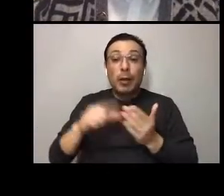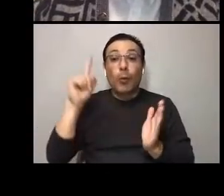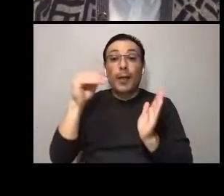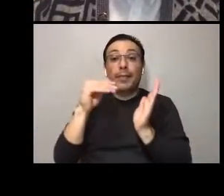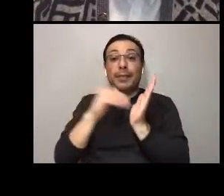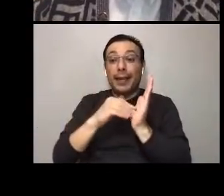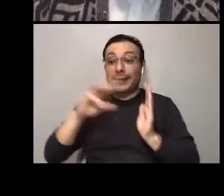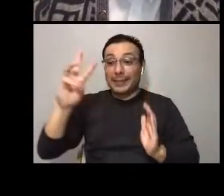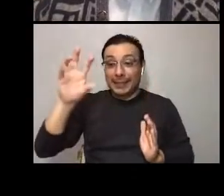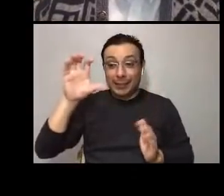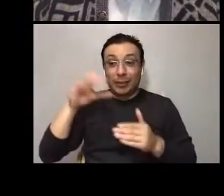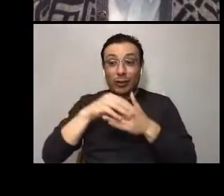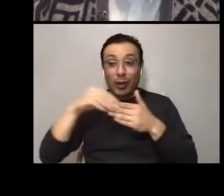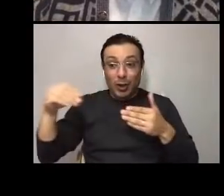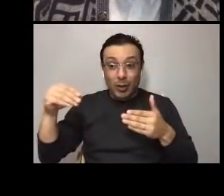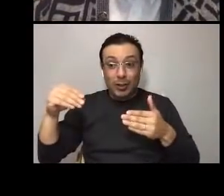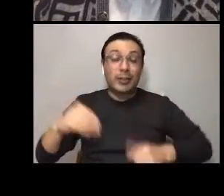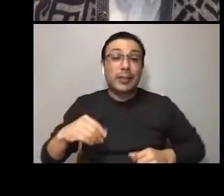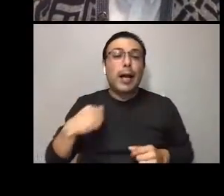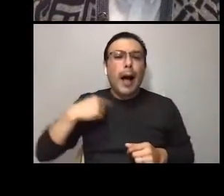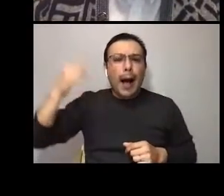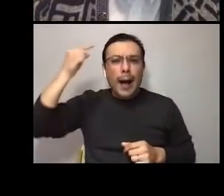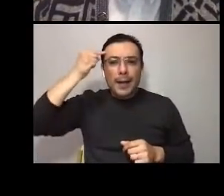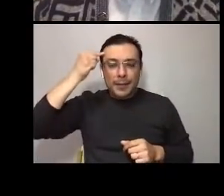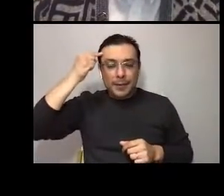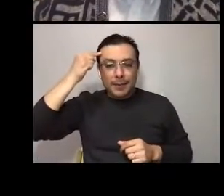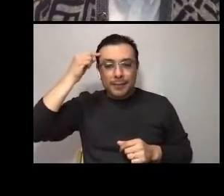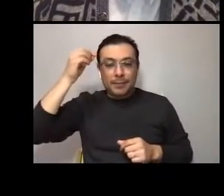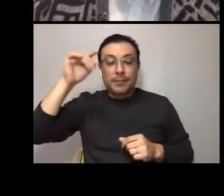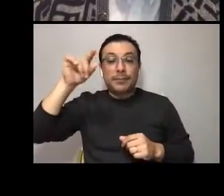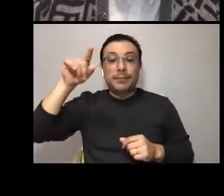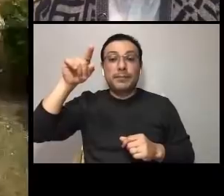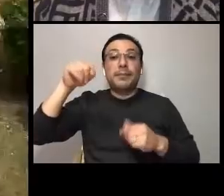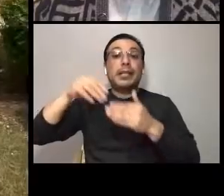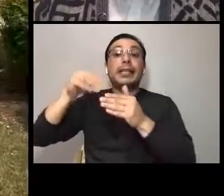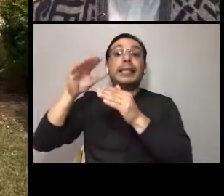impact and earning the ultimate incentive of lead teaching artist J.T.